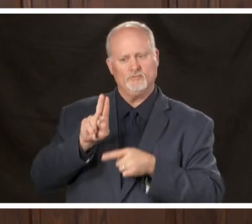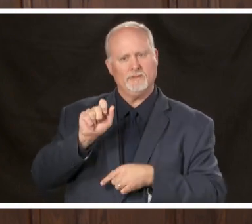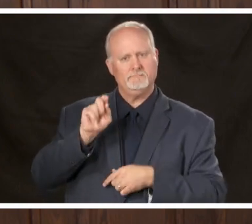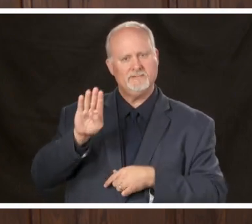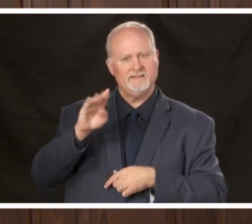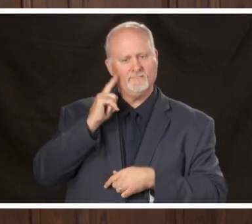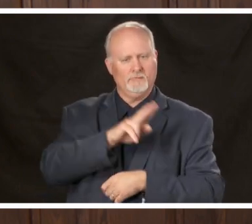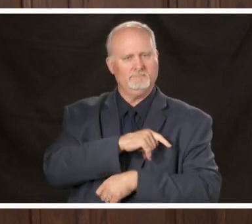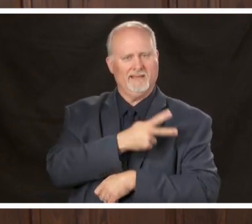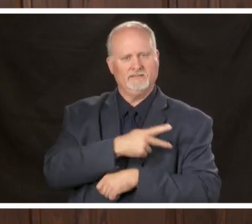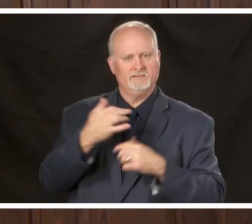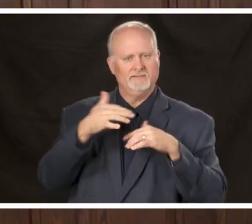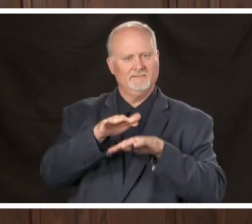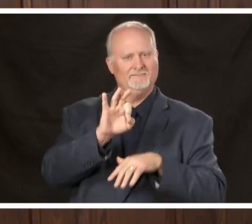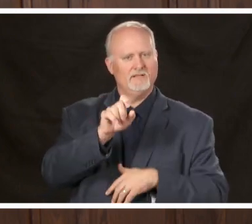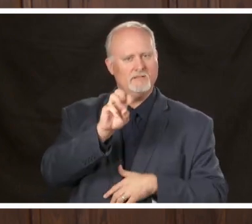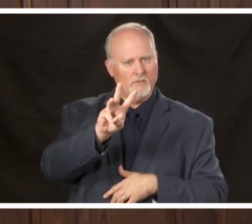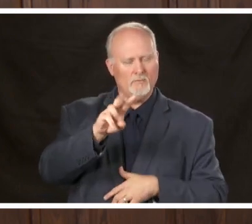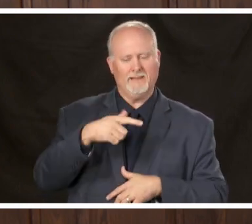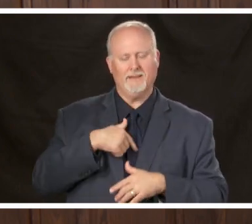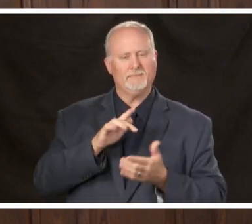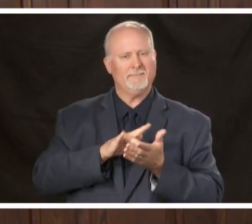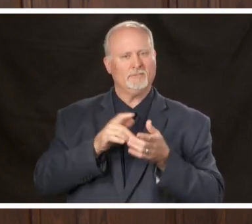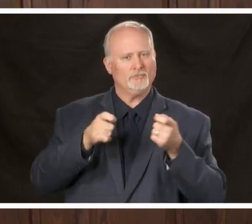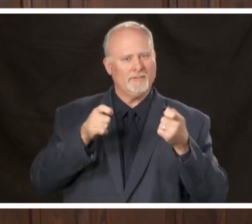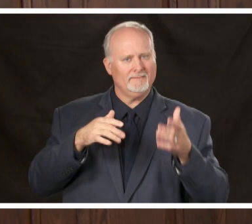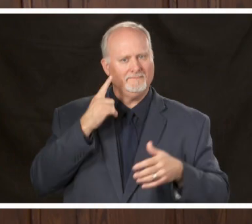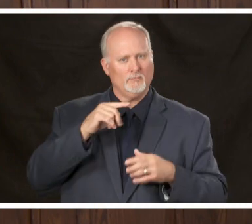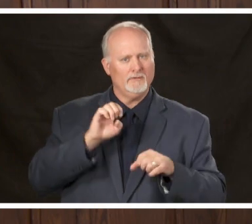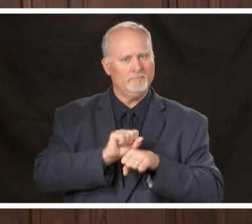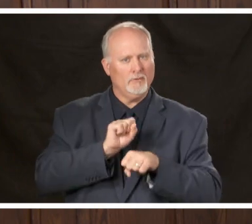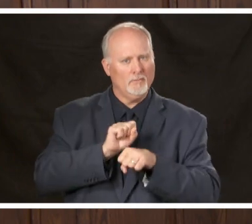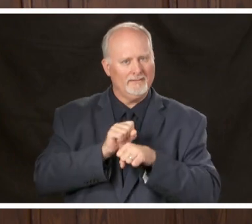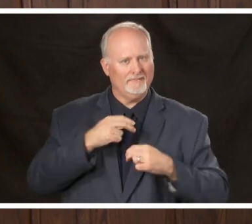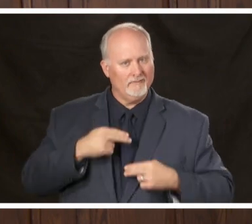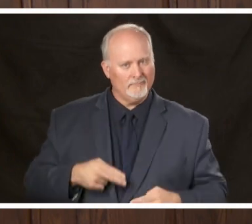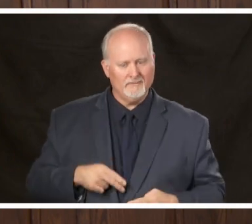flow and the medical director for employee health and I co-chair our